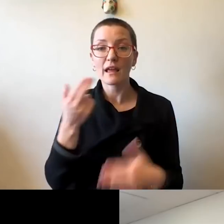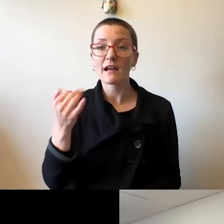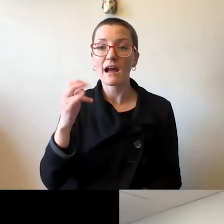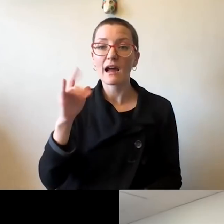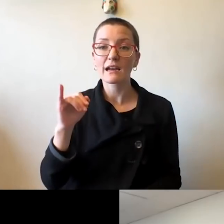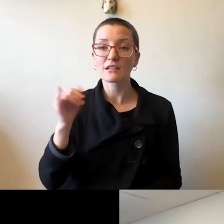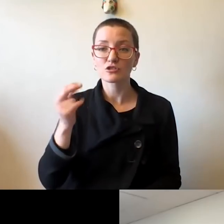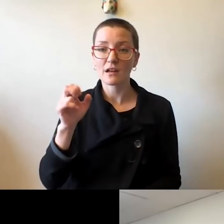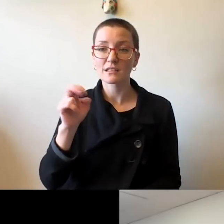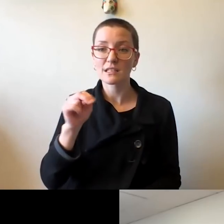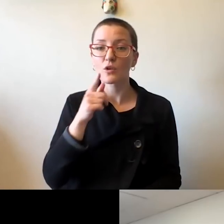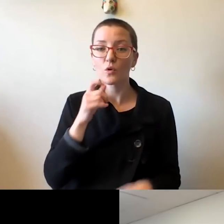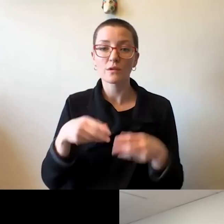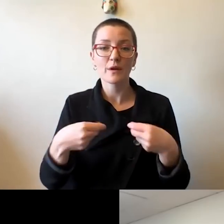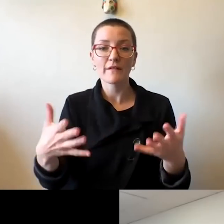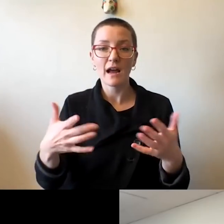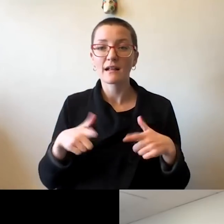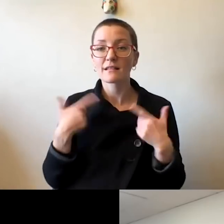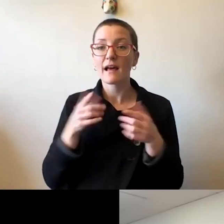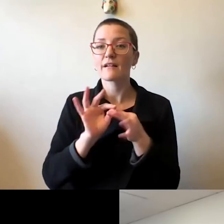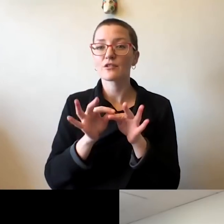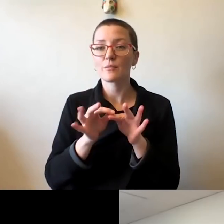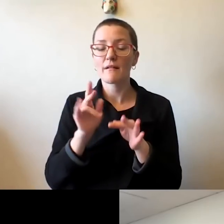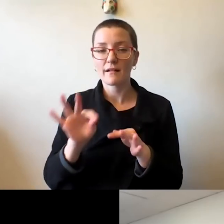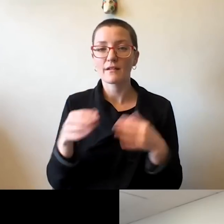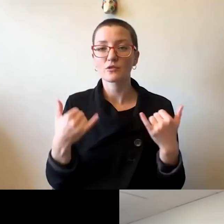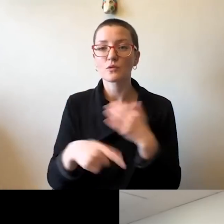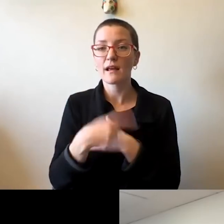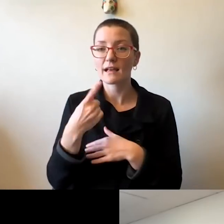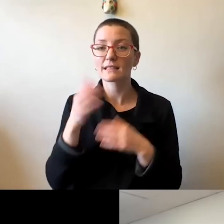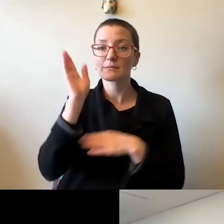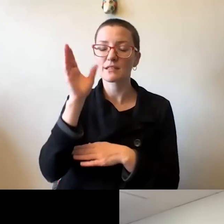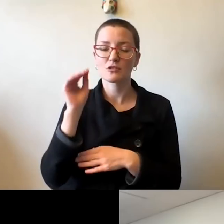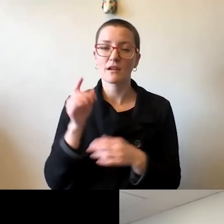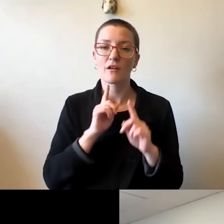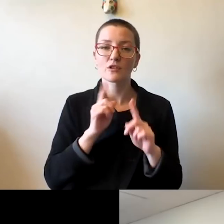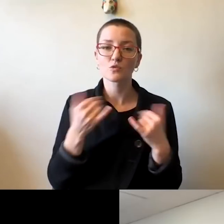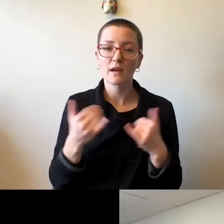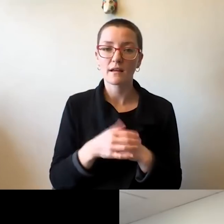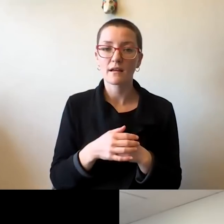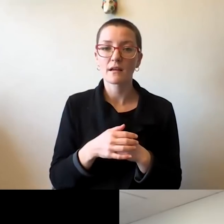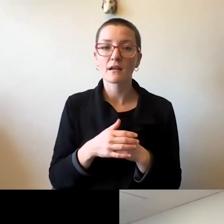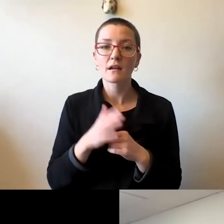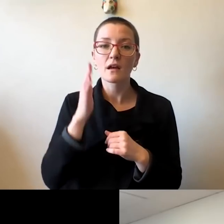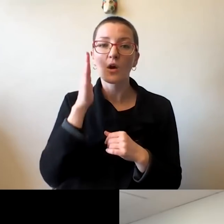who has been providing the live interpretation of today's speech and conversation for us. We will be posting the archived version